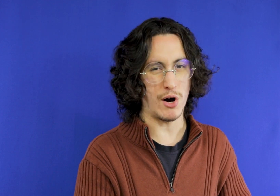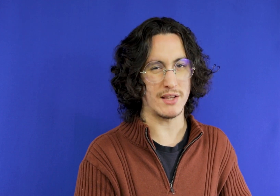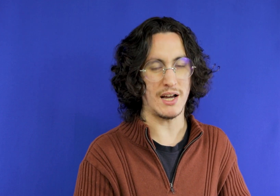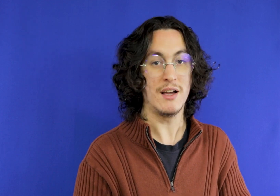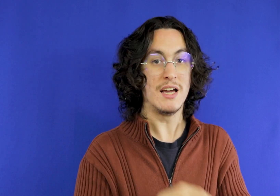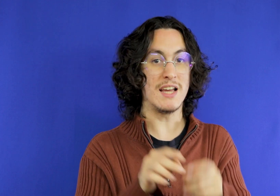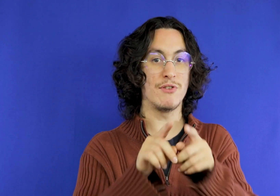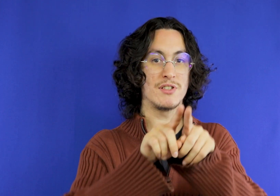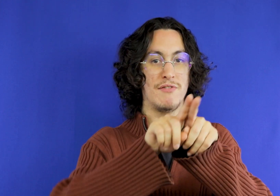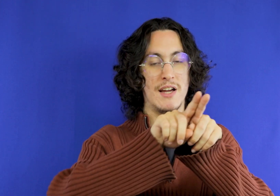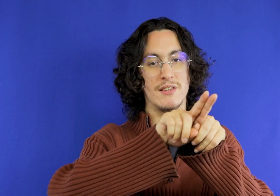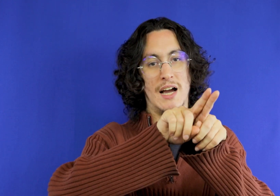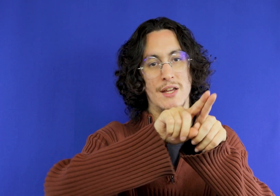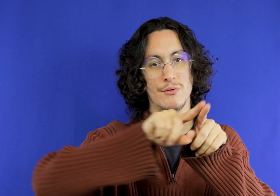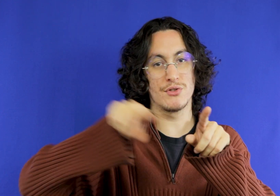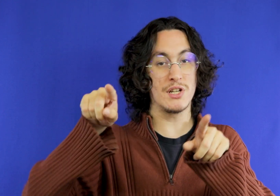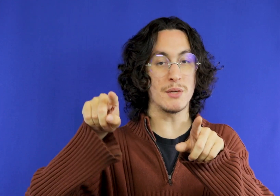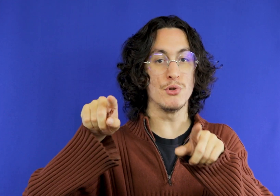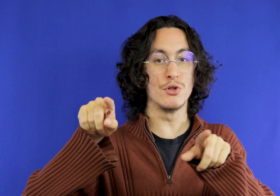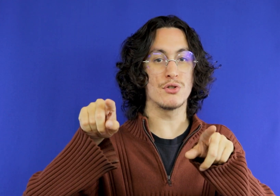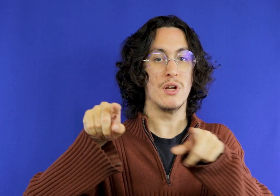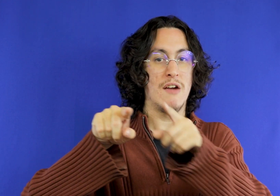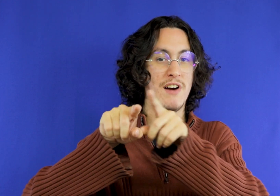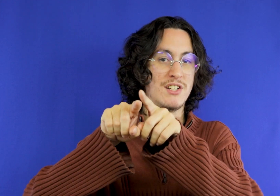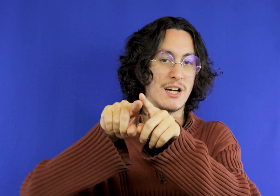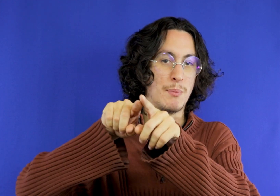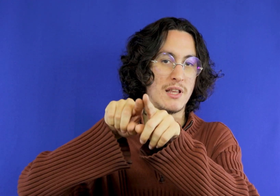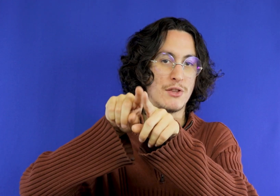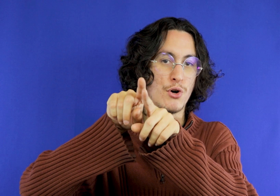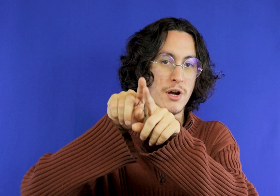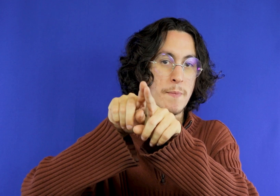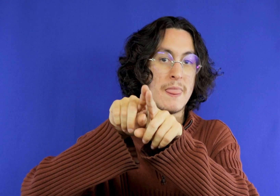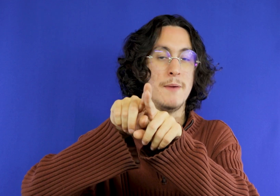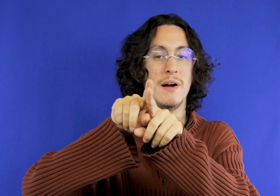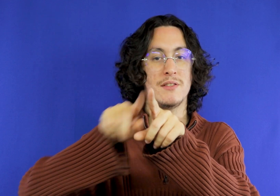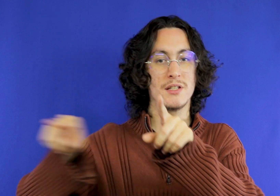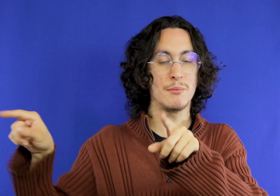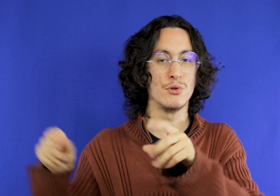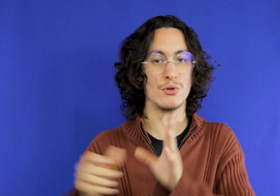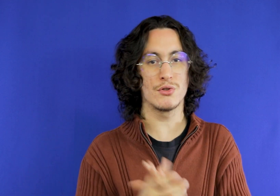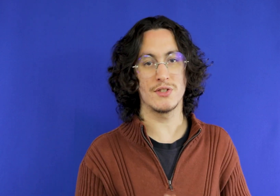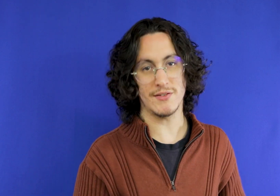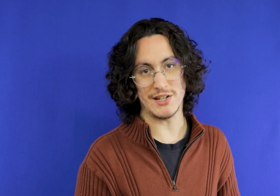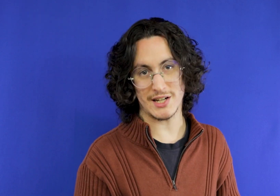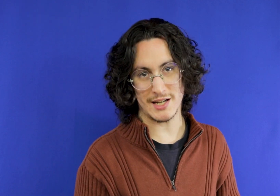an hour ok And then you will walk and about 30 minutes will arrive to the Tower and another 30 minutes you